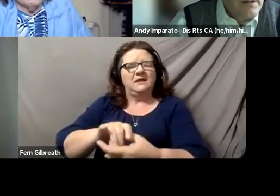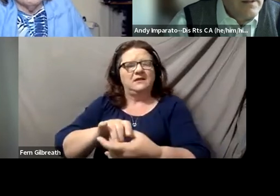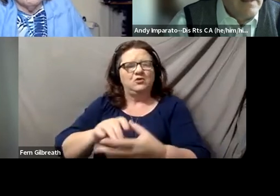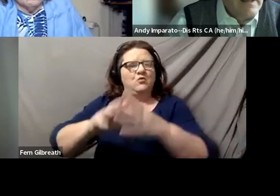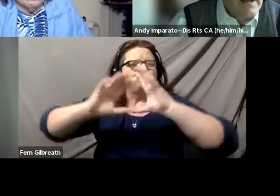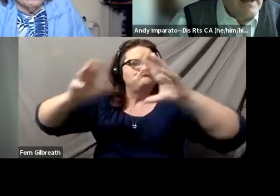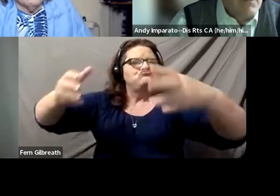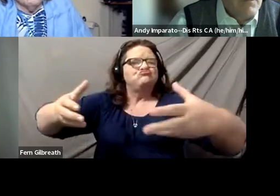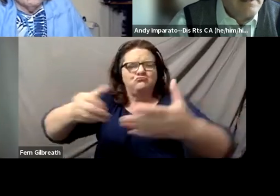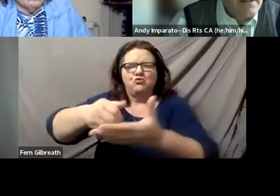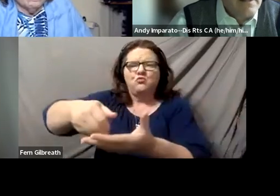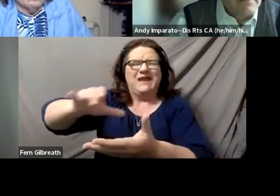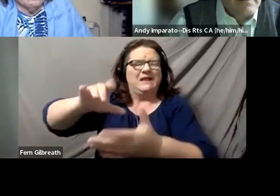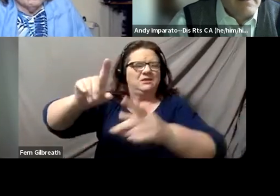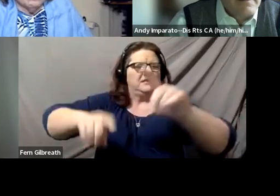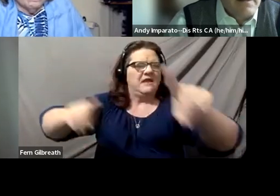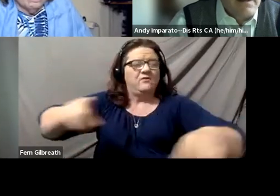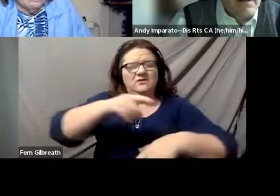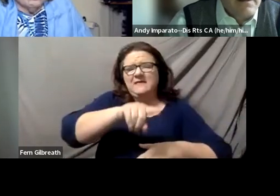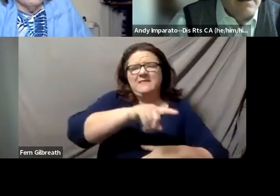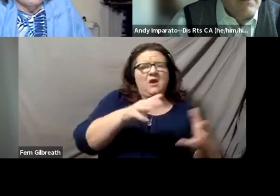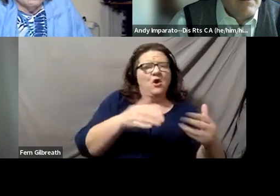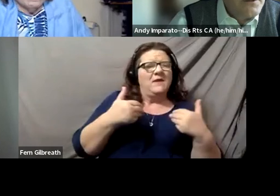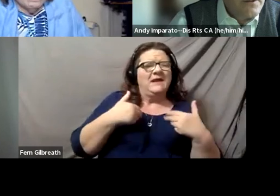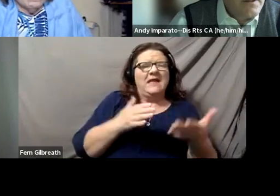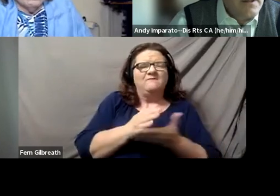that they have rights, that they have a culture,